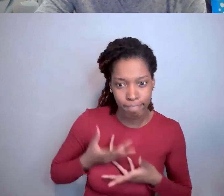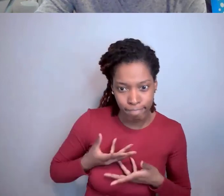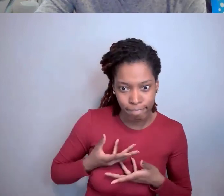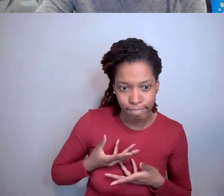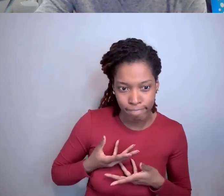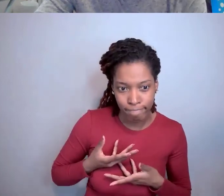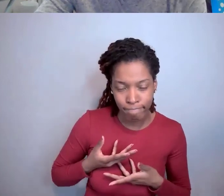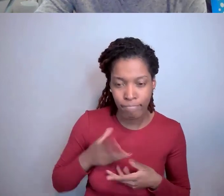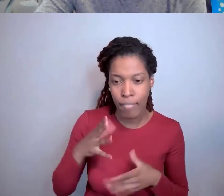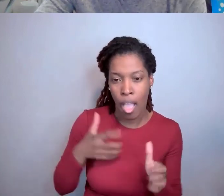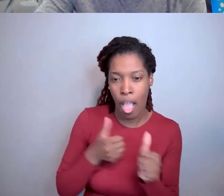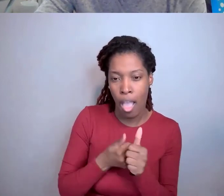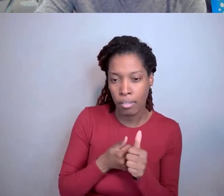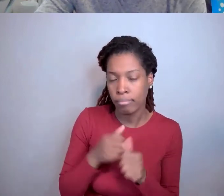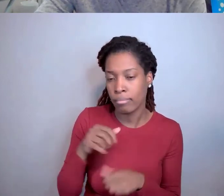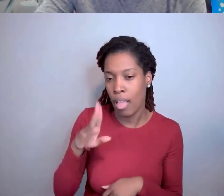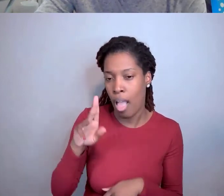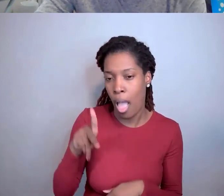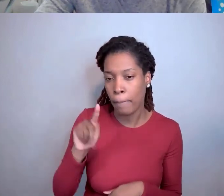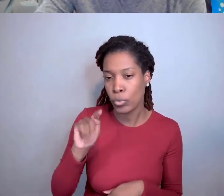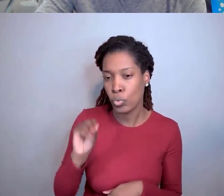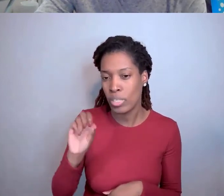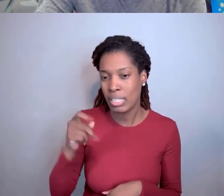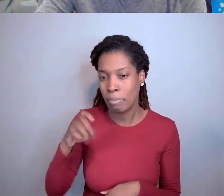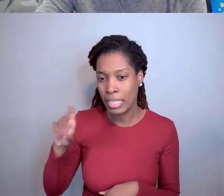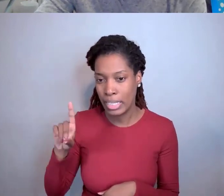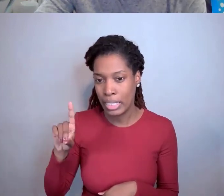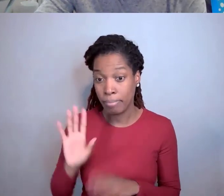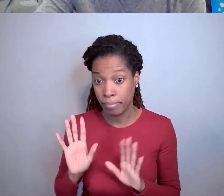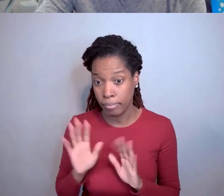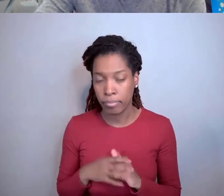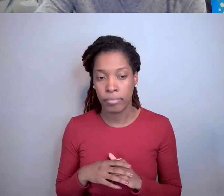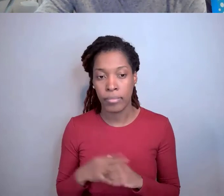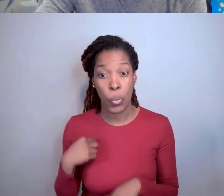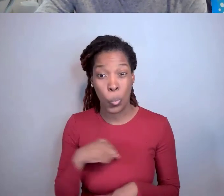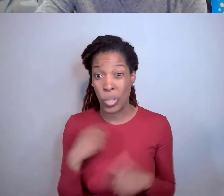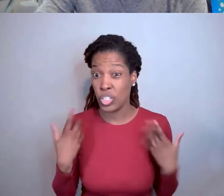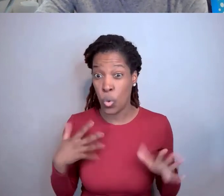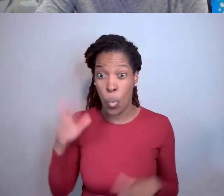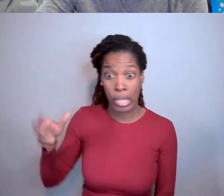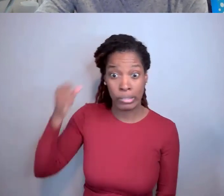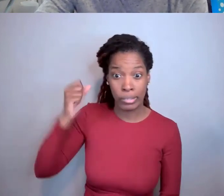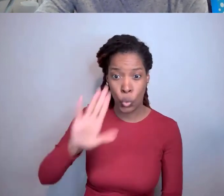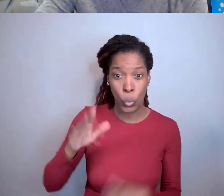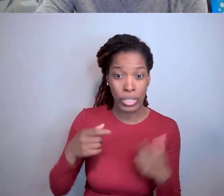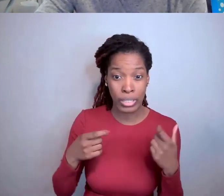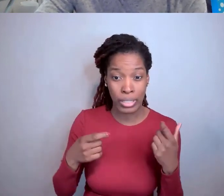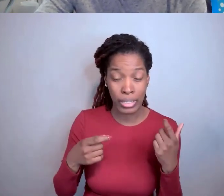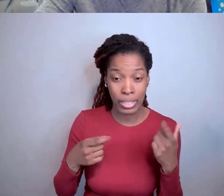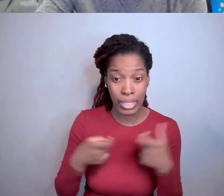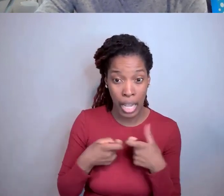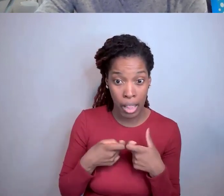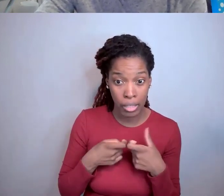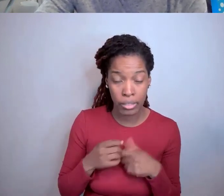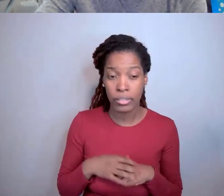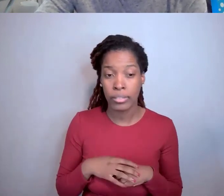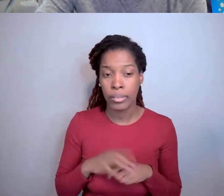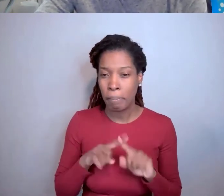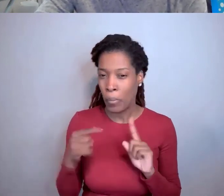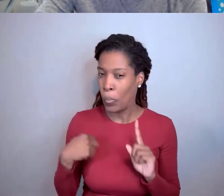Under Bayh-Dole we don't want to take your technology. Okay? But we do want you to be compliant with the regulations